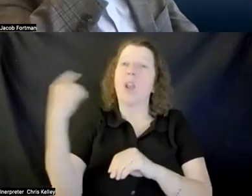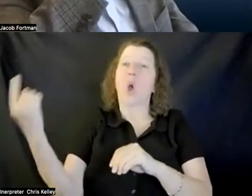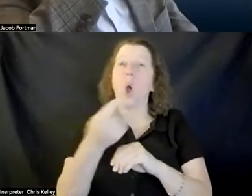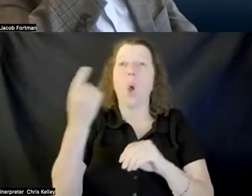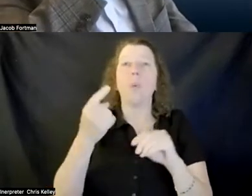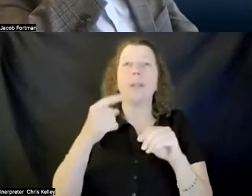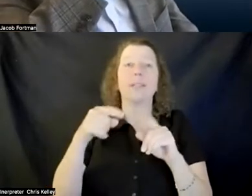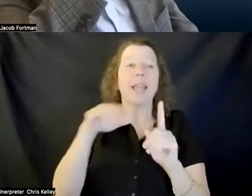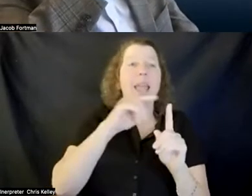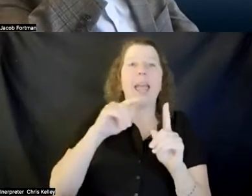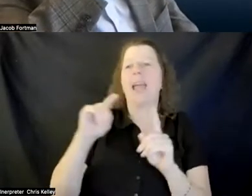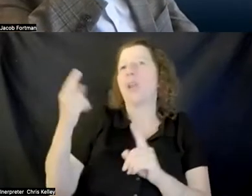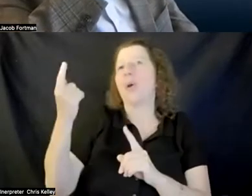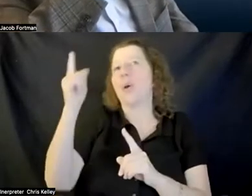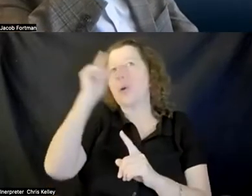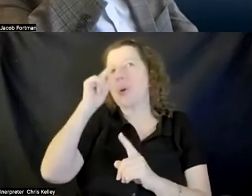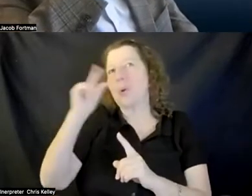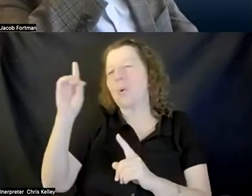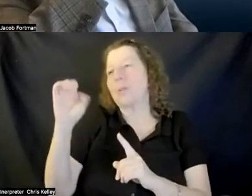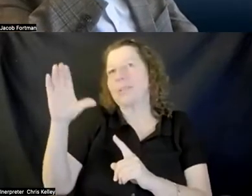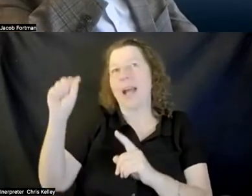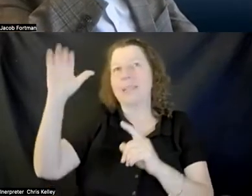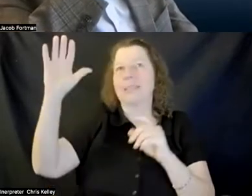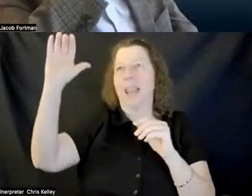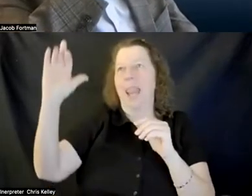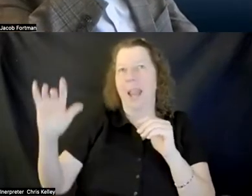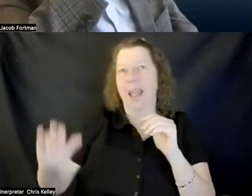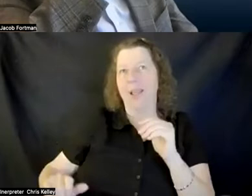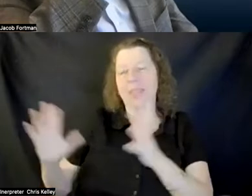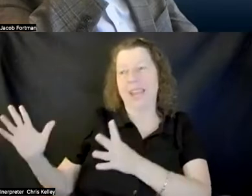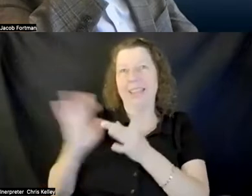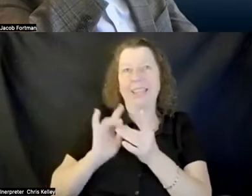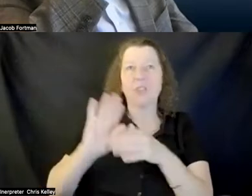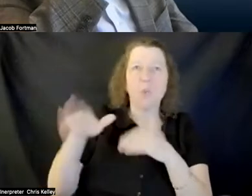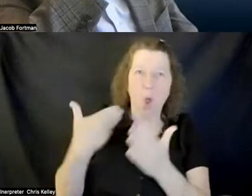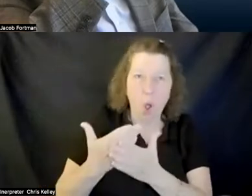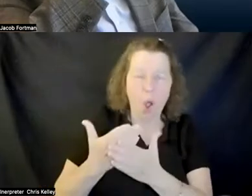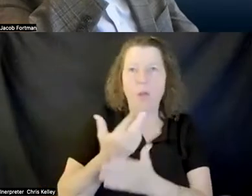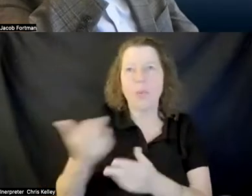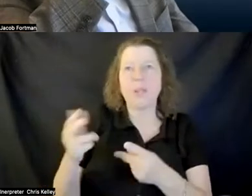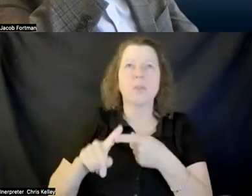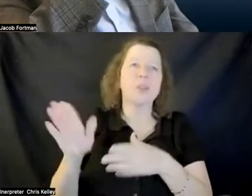google doc with links to all of the resources you know shared whiteboard spaces videos and so forth